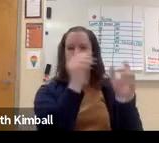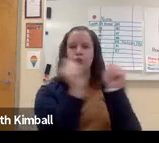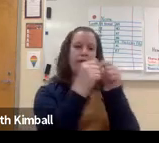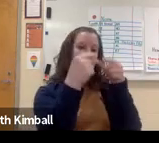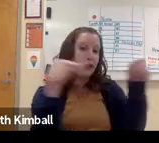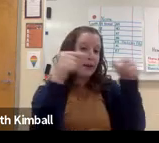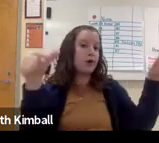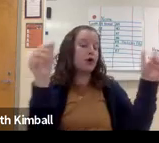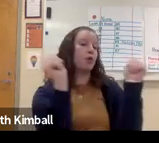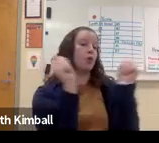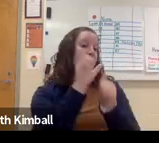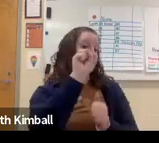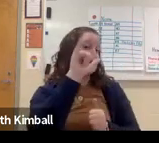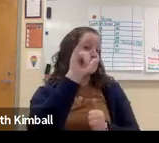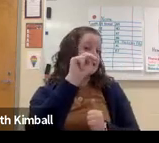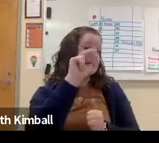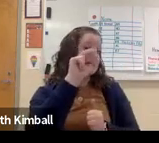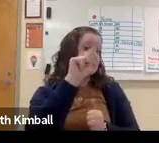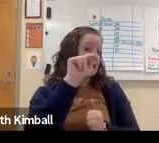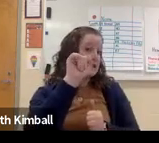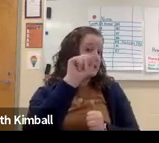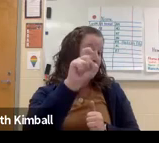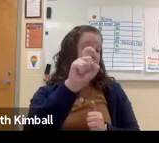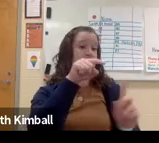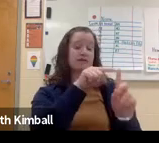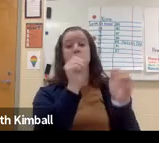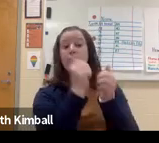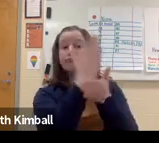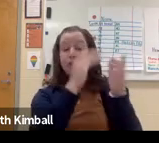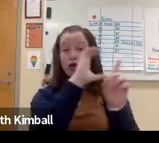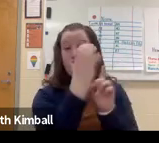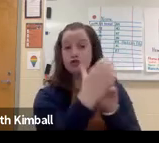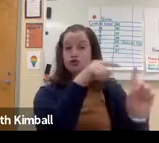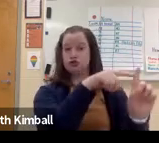It is a full language with its own grammar, its own syntax,